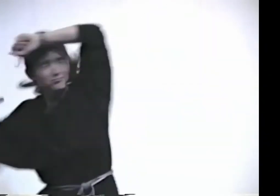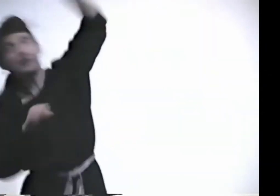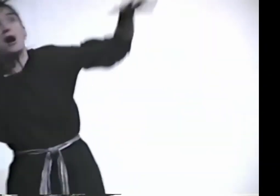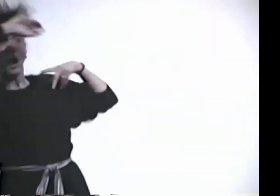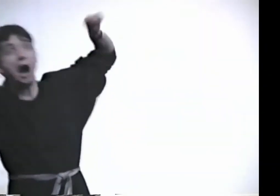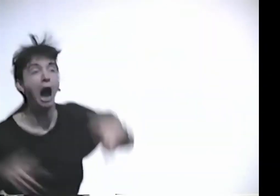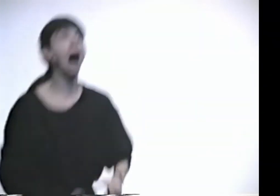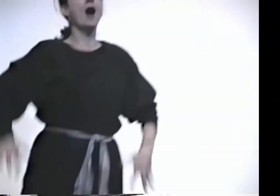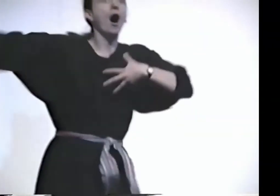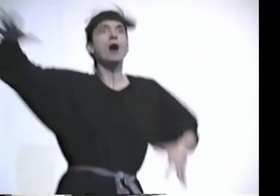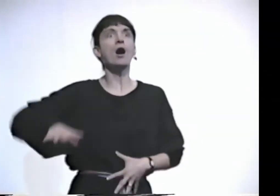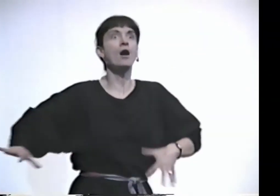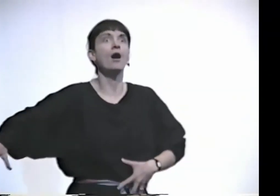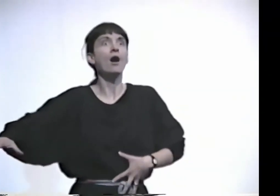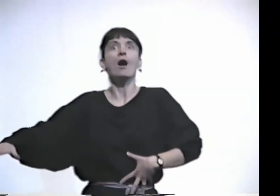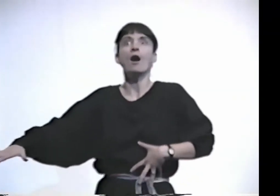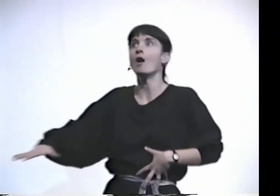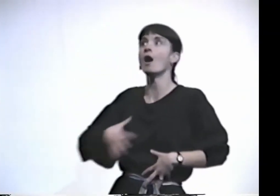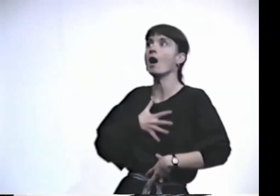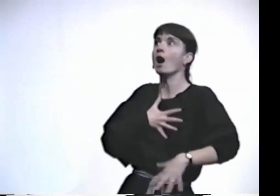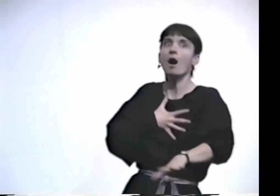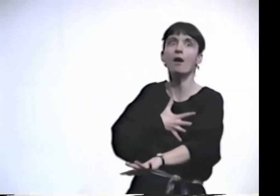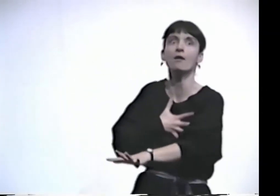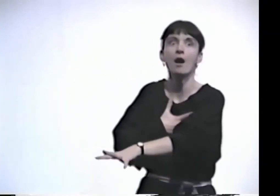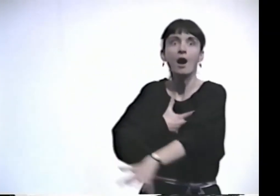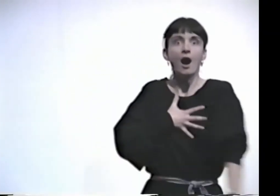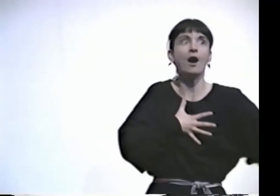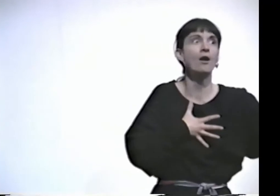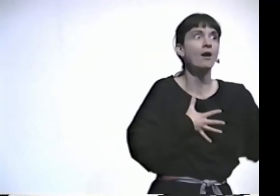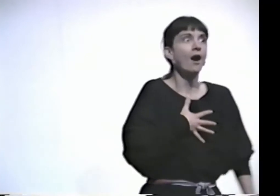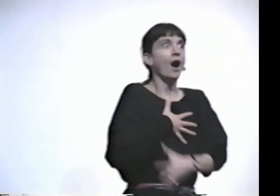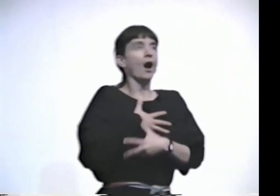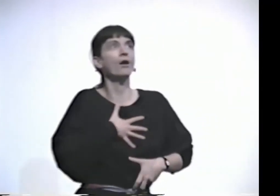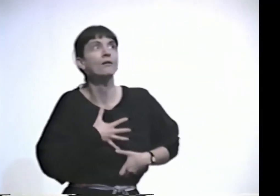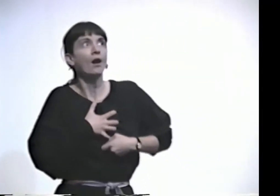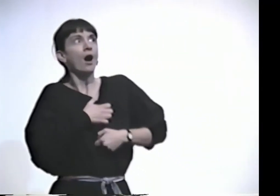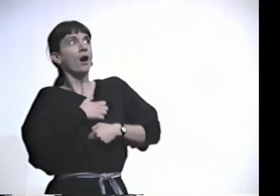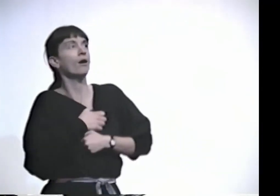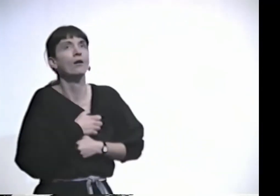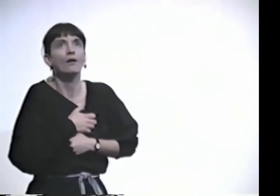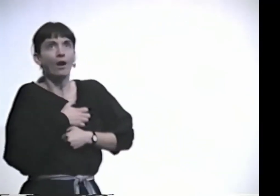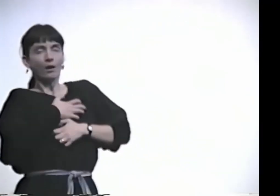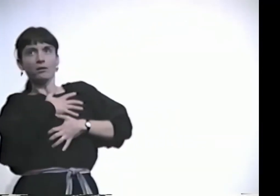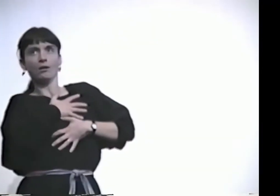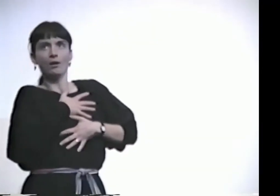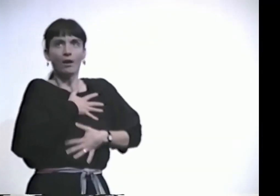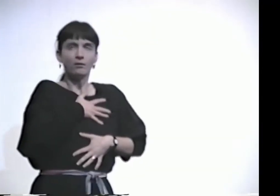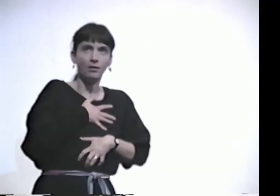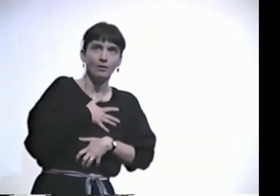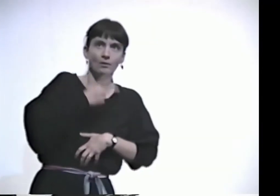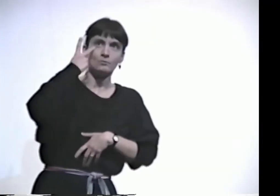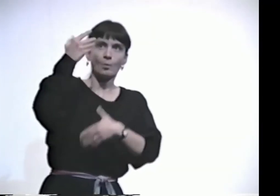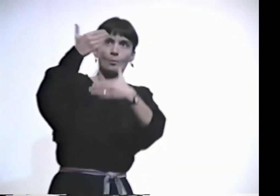[PANTING] I WOKE UP SO FRIGHTENED. [PANTING]